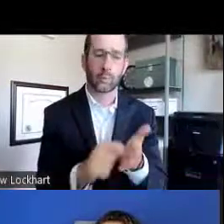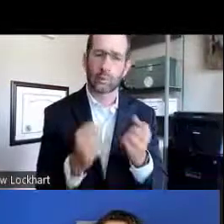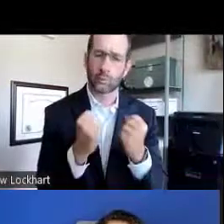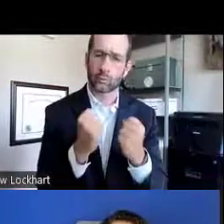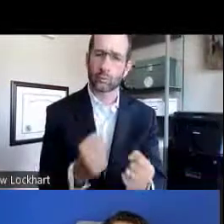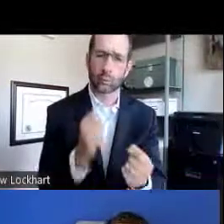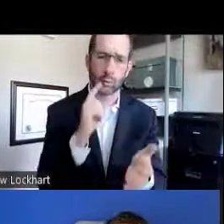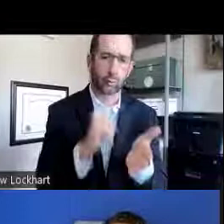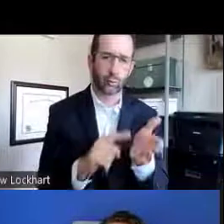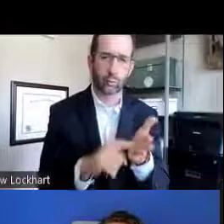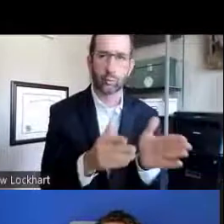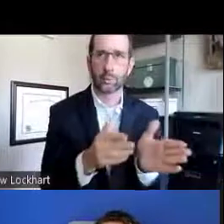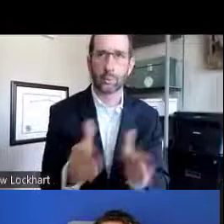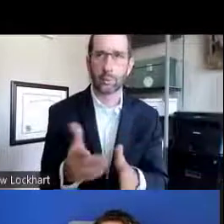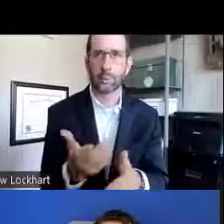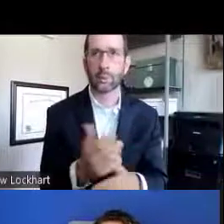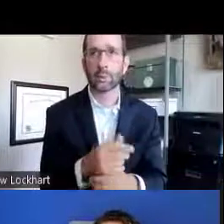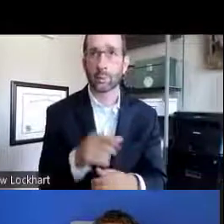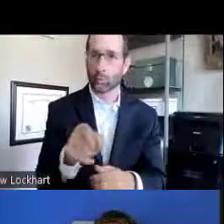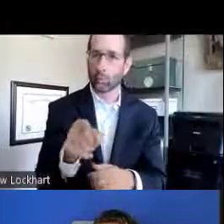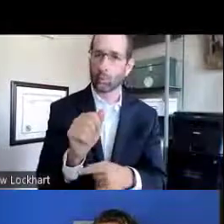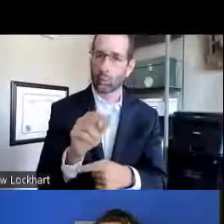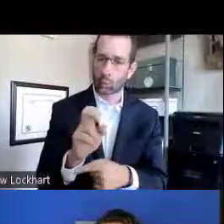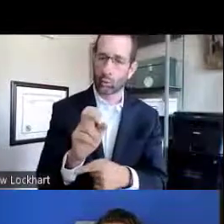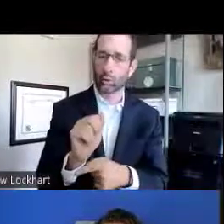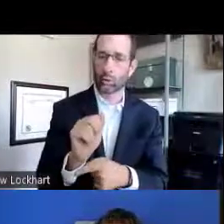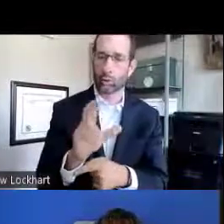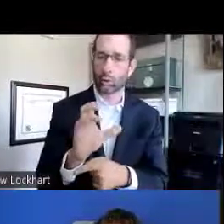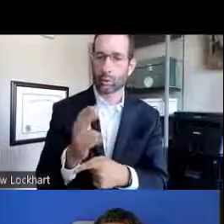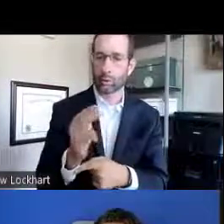the support of your research, as well as your research plan.